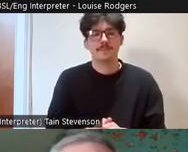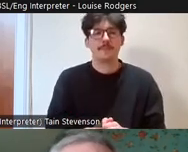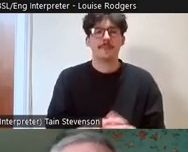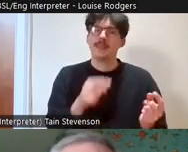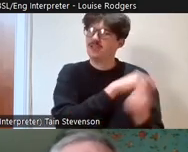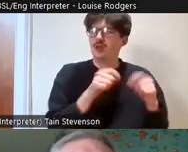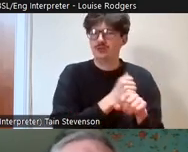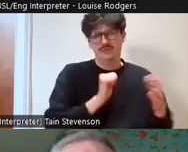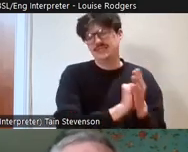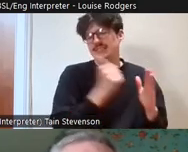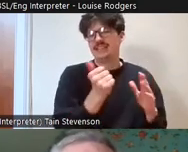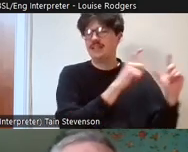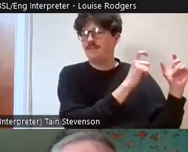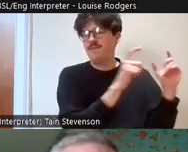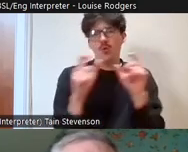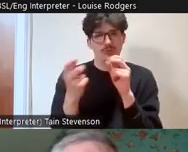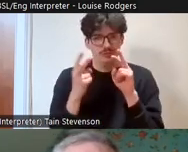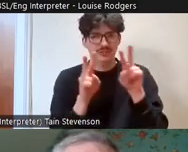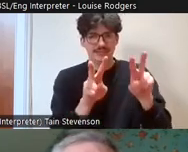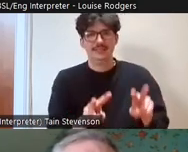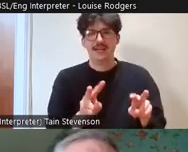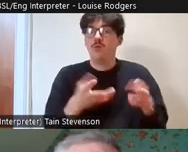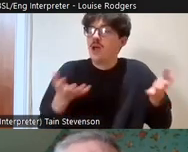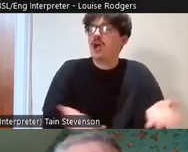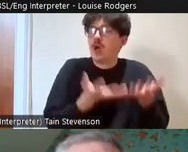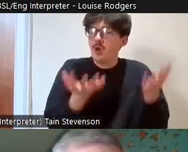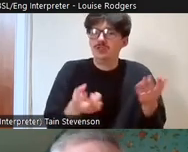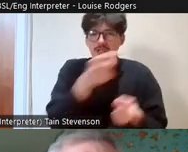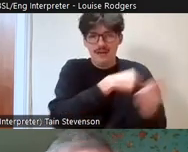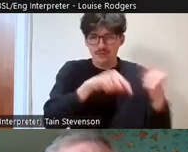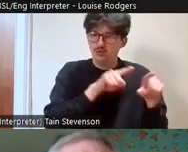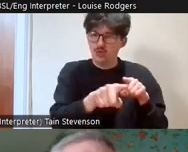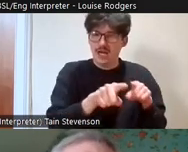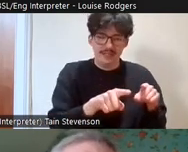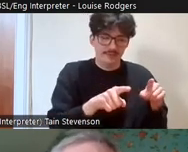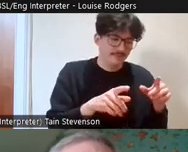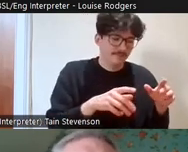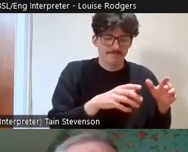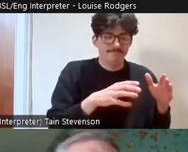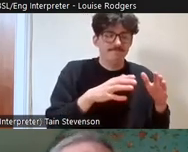like these, you know, we encourage everyone to have some sort of social media presence that we